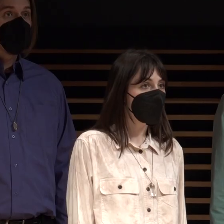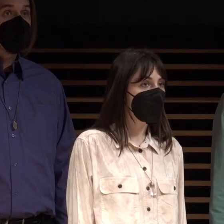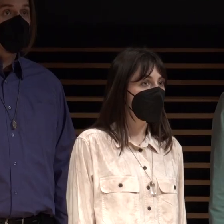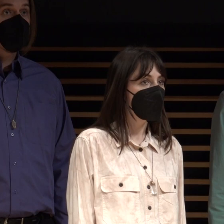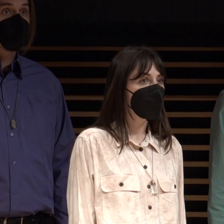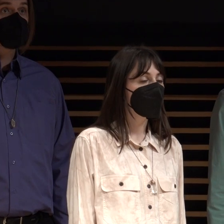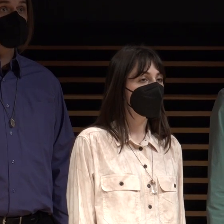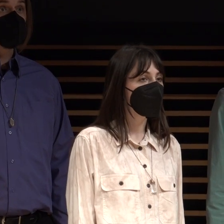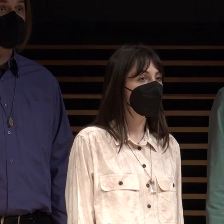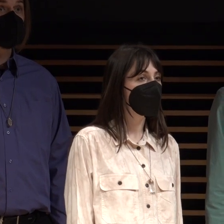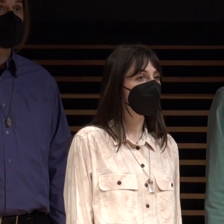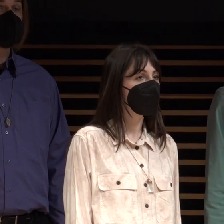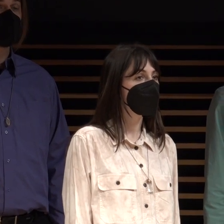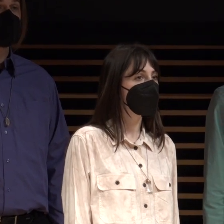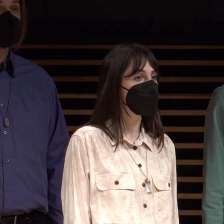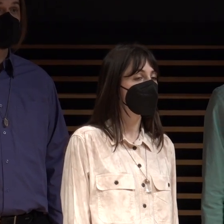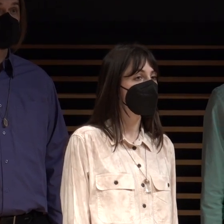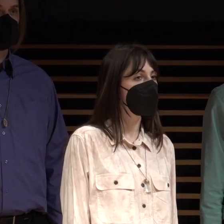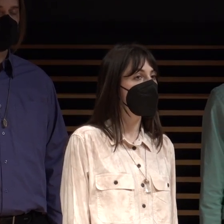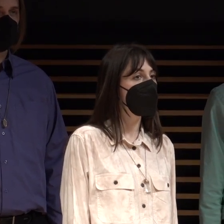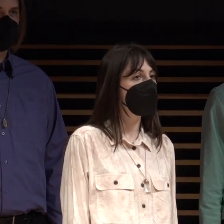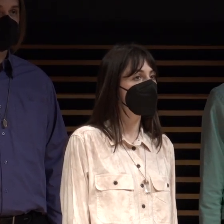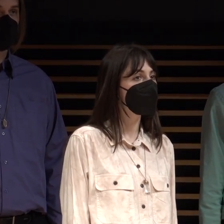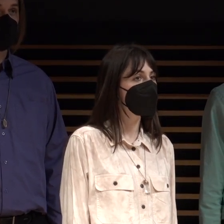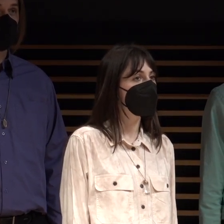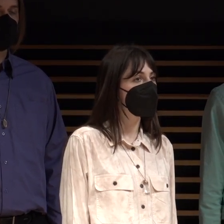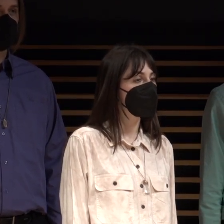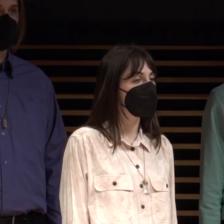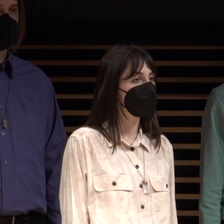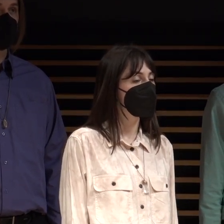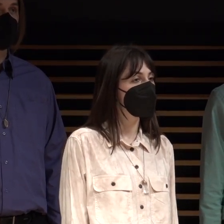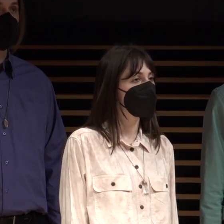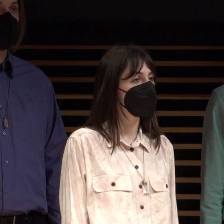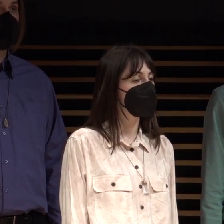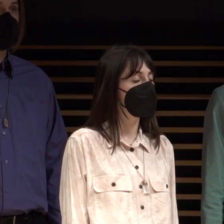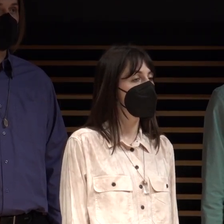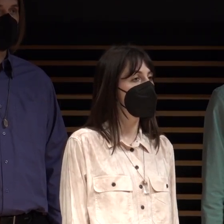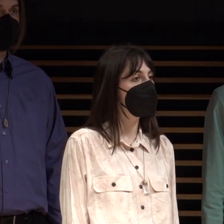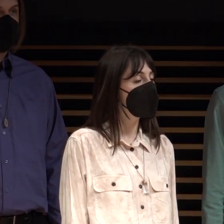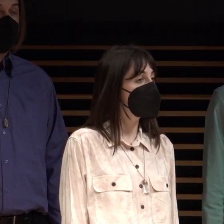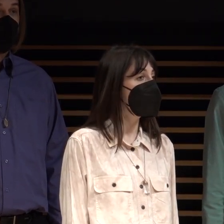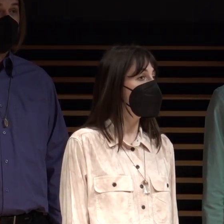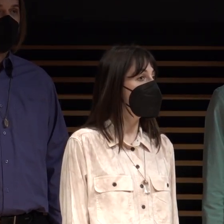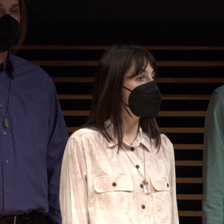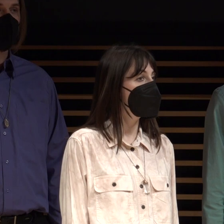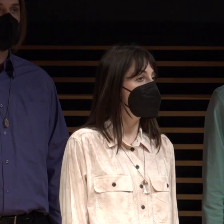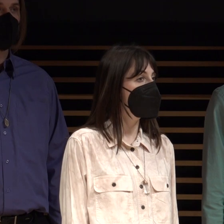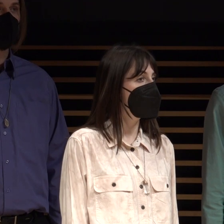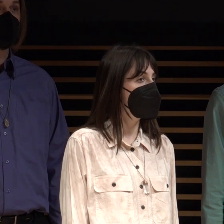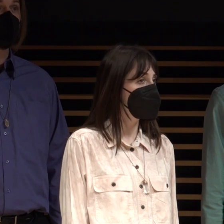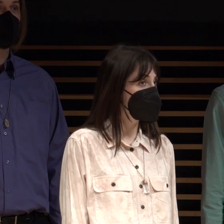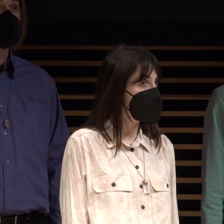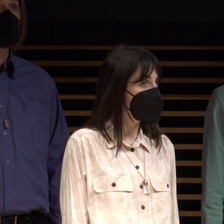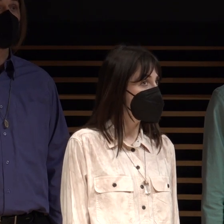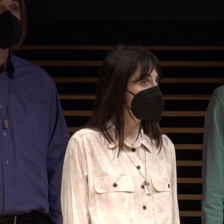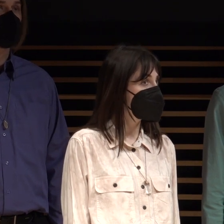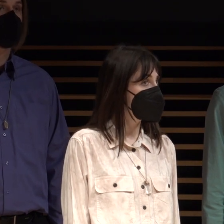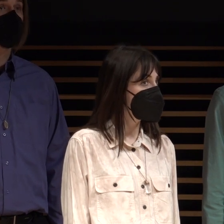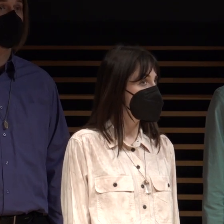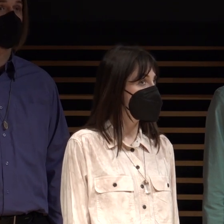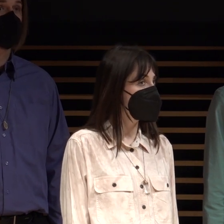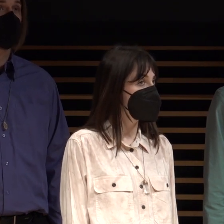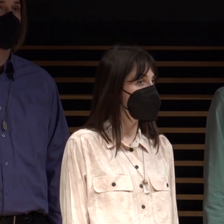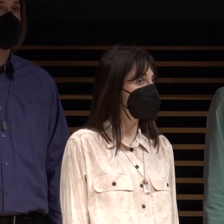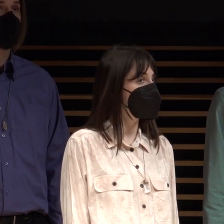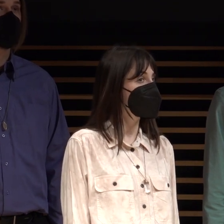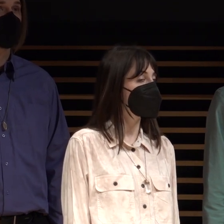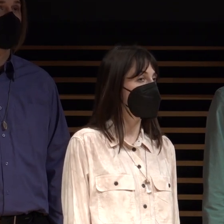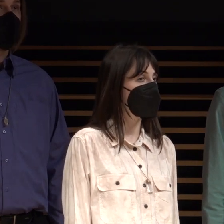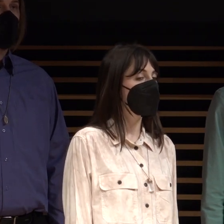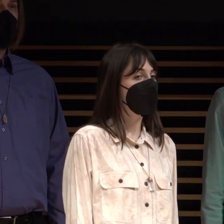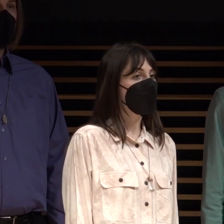like season